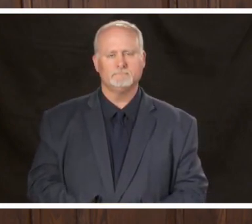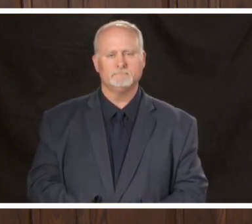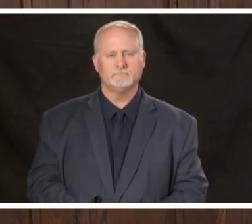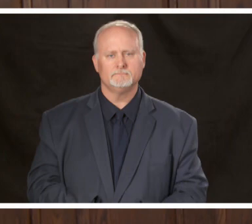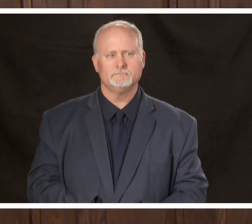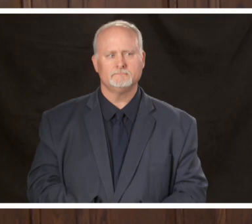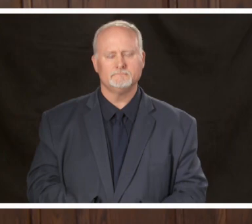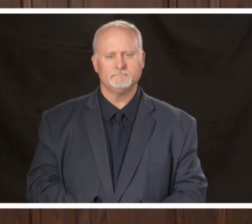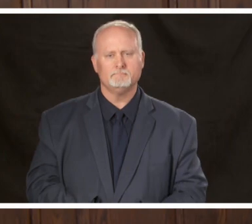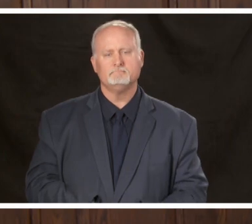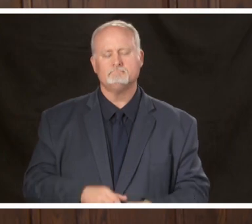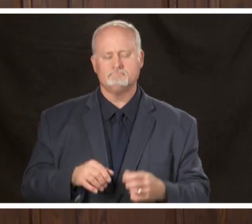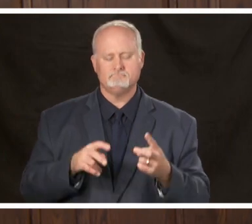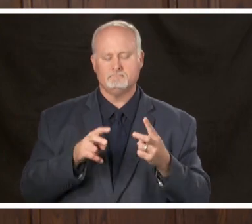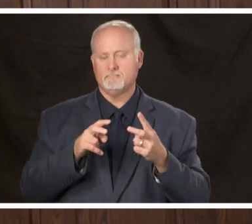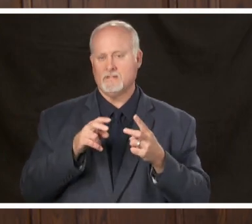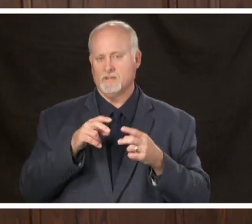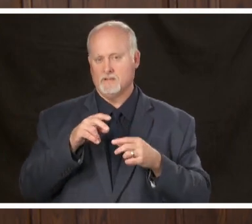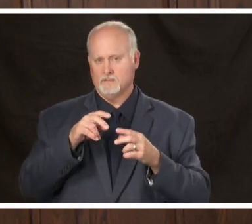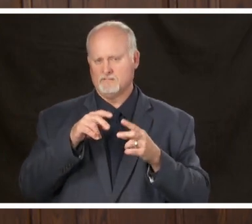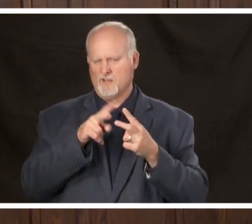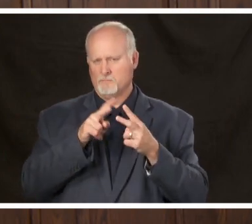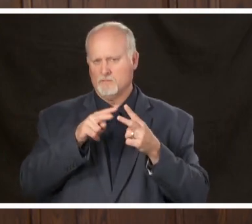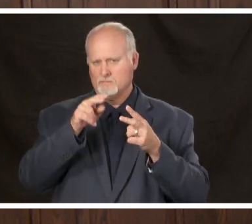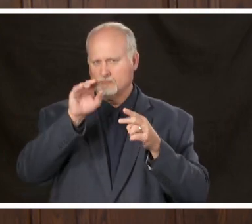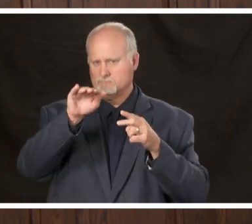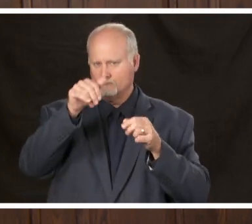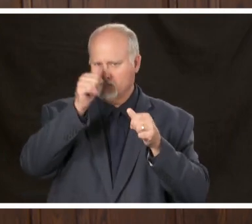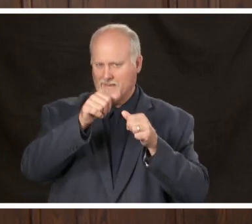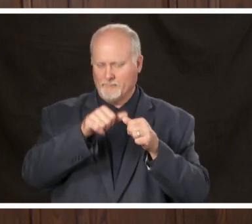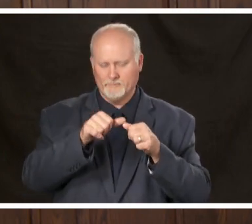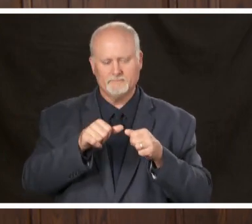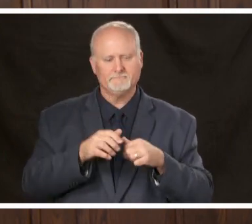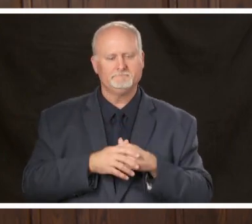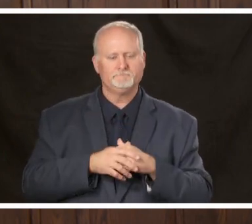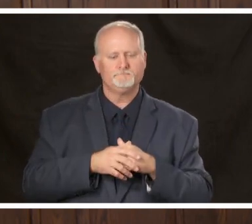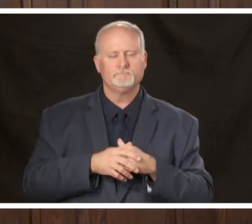a couple of reminders before we conclude today's briefing you can continue to